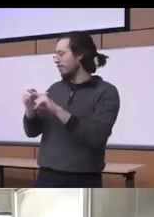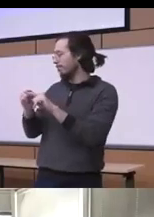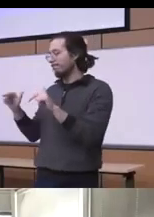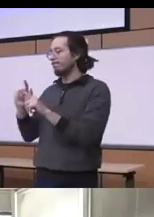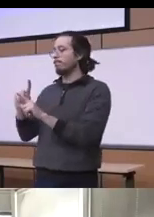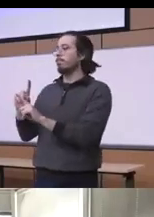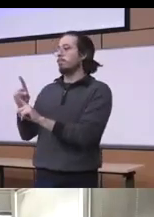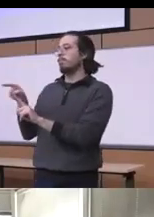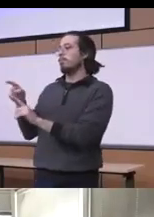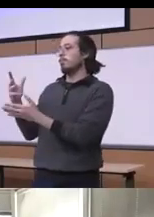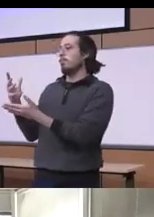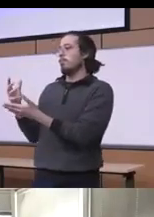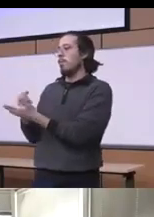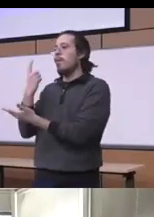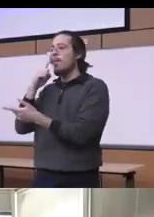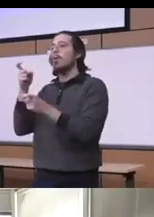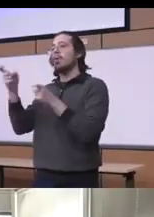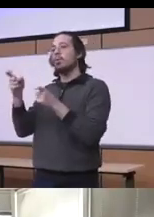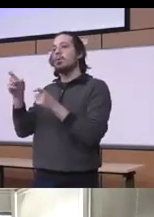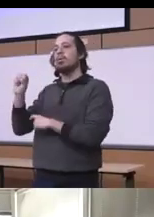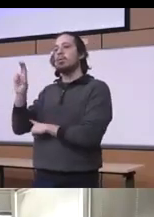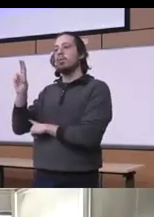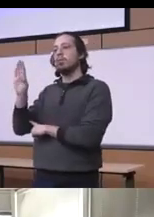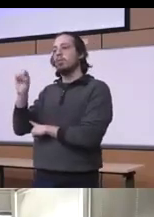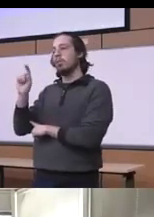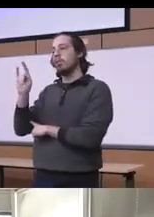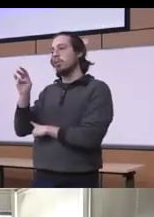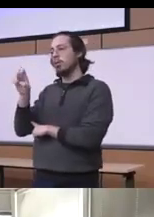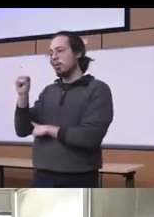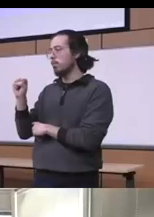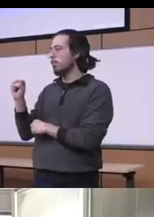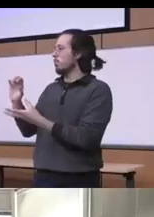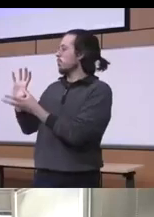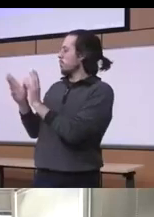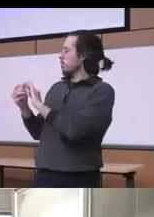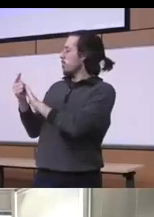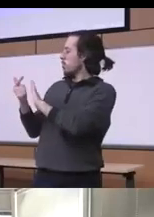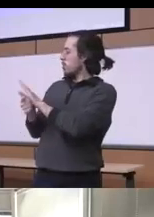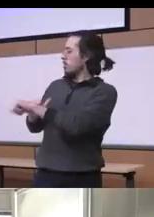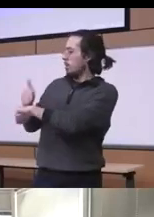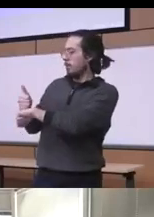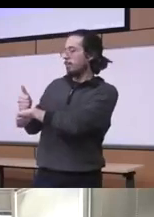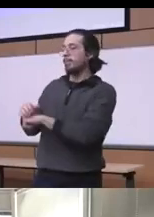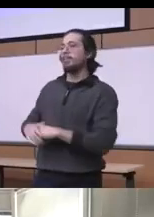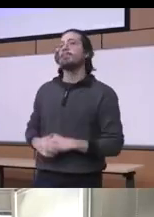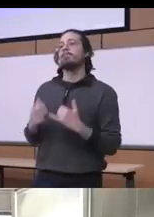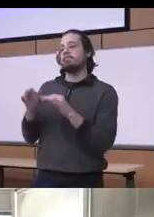controlled substances and you know the the as you know very well the War on Drugs has been a total